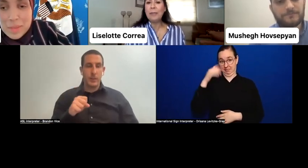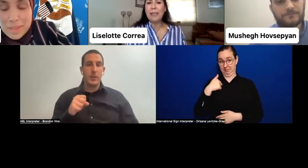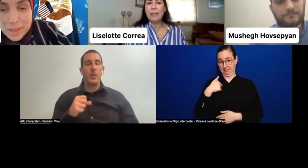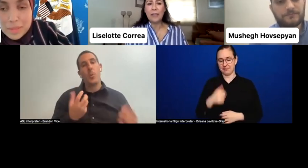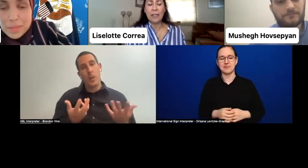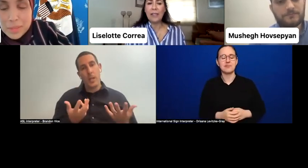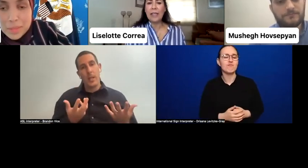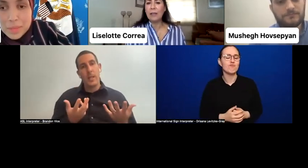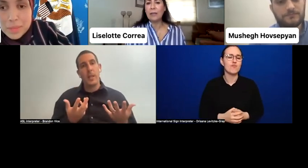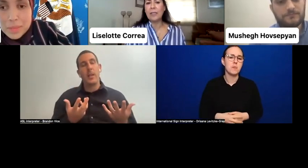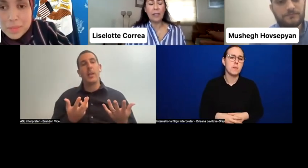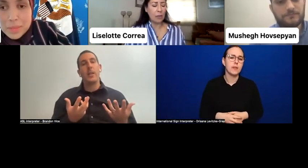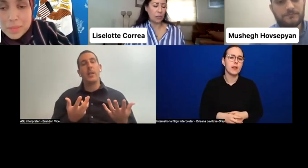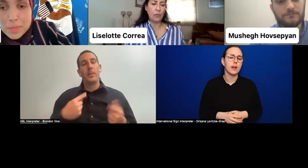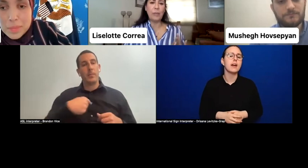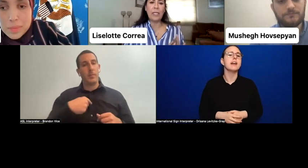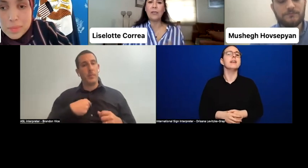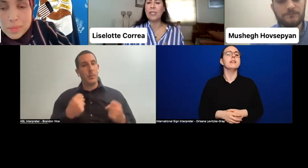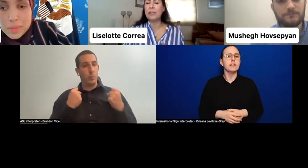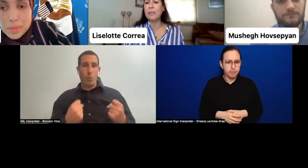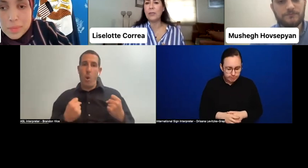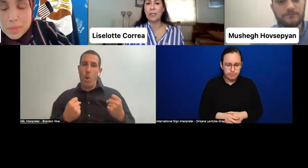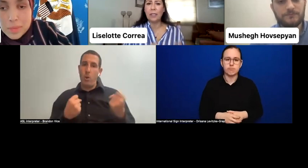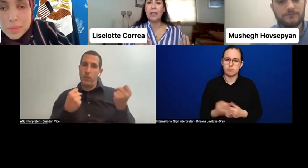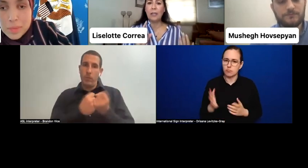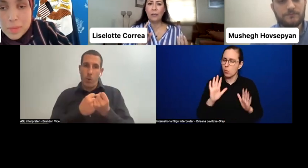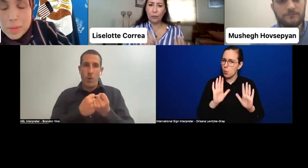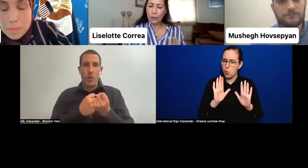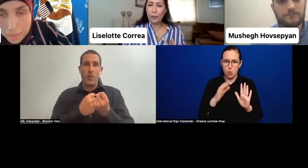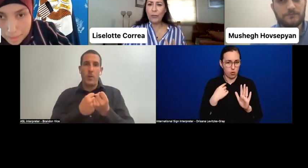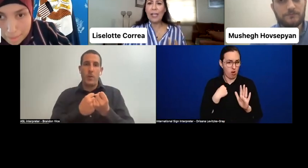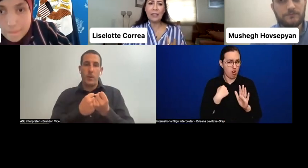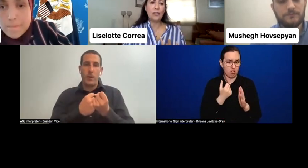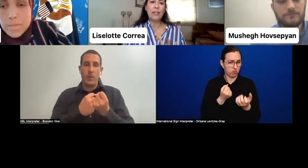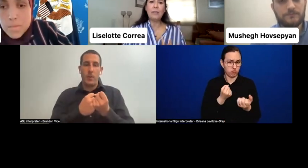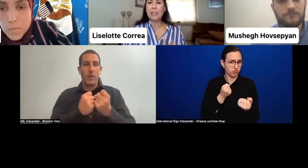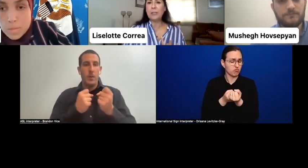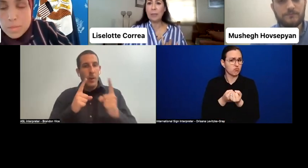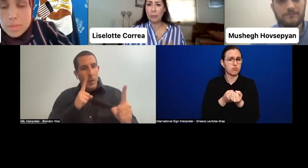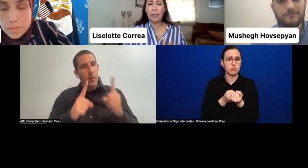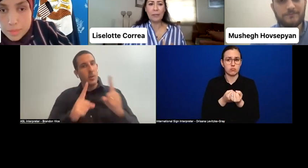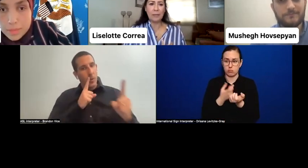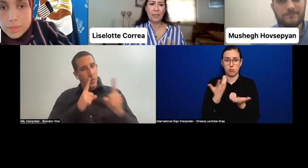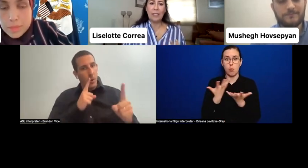believe that the dialogue should be increased between for sure the electoral management bodies.